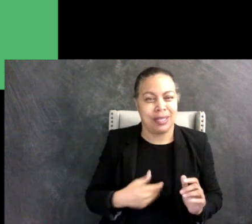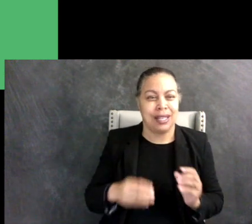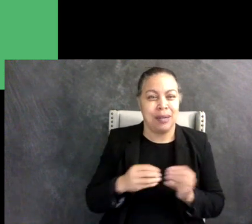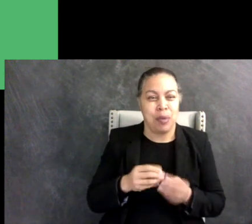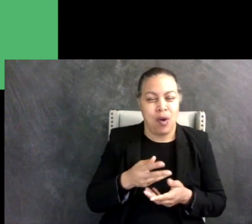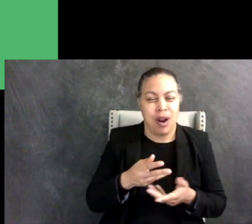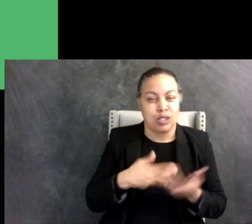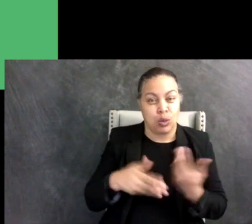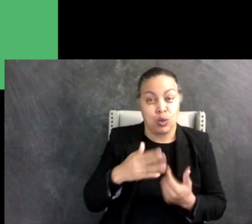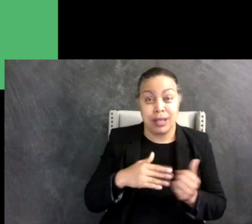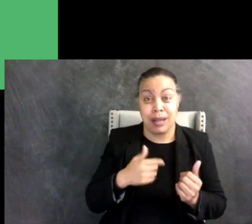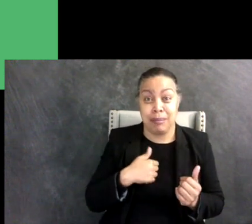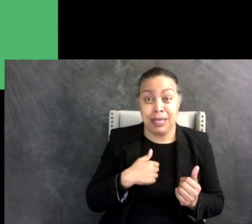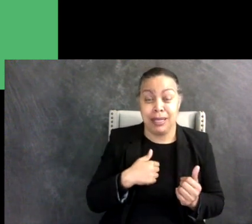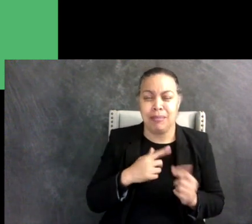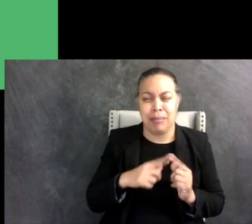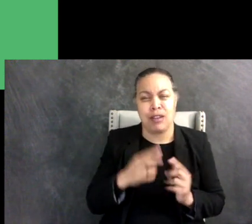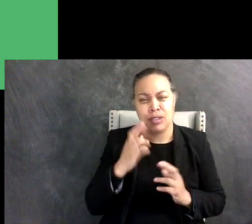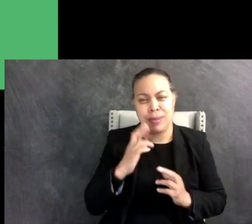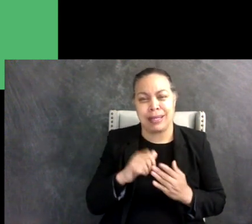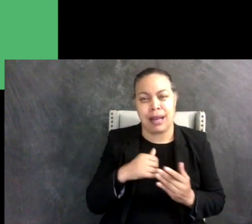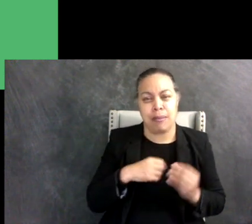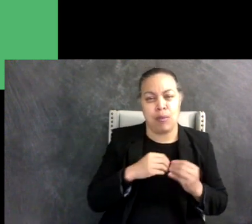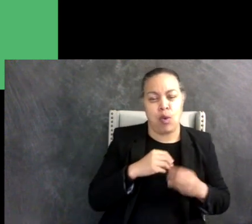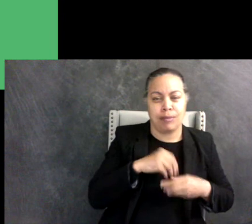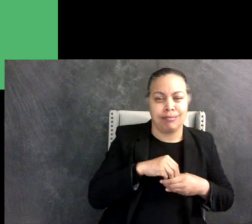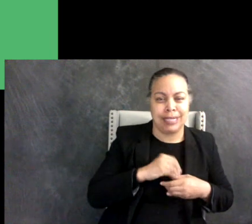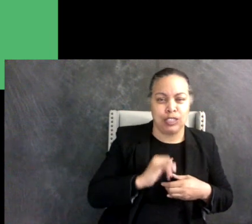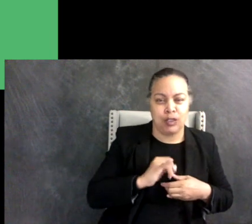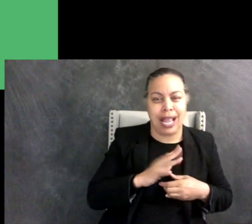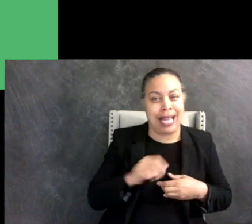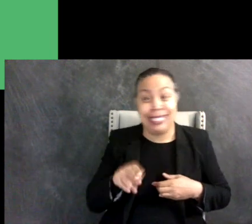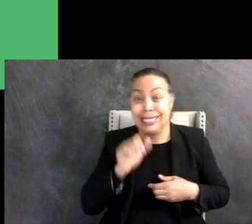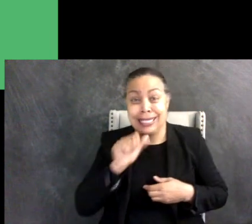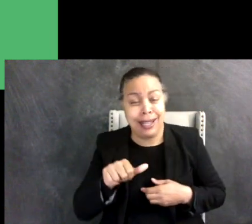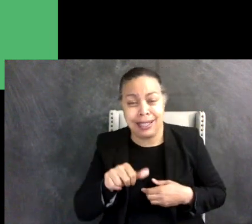he respects that I'm more of an introvert and I respect that he isn't, because our friendship goes